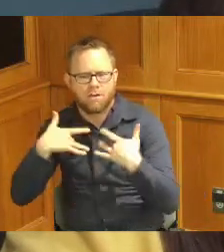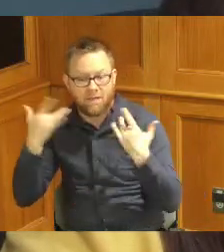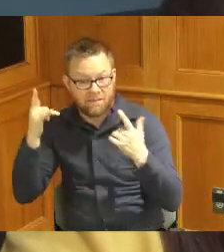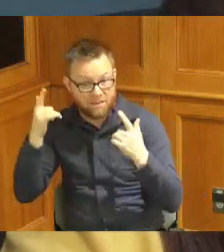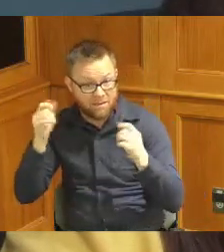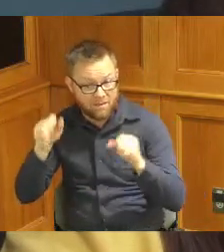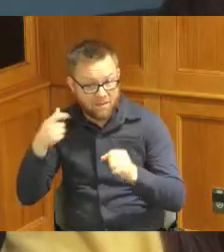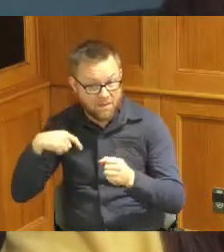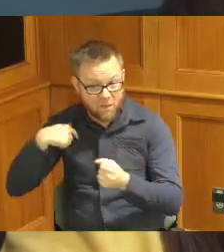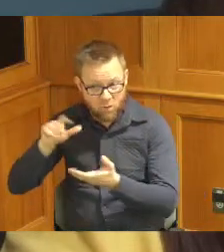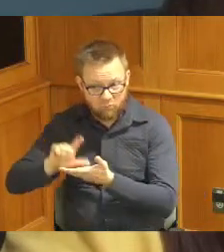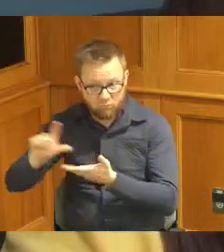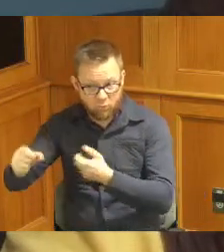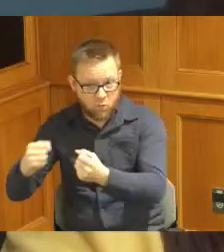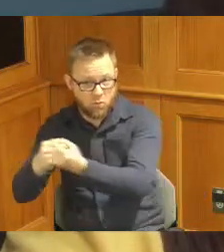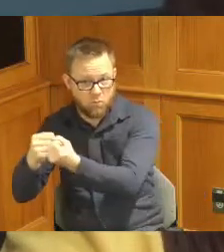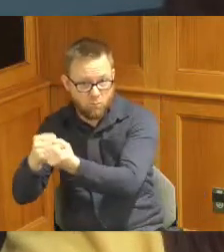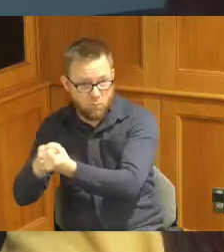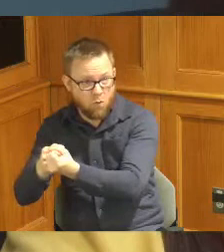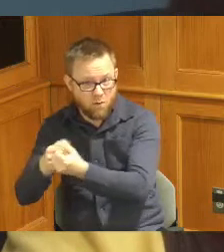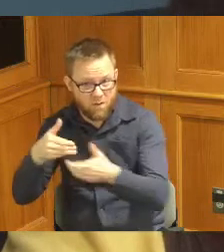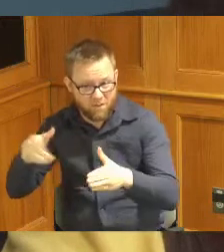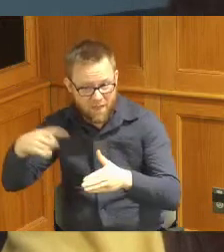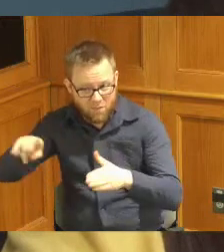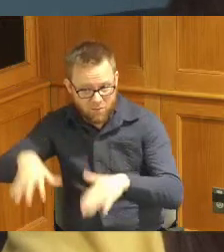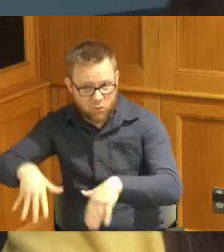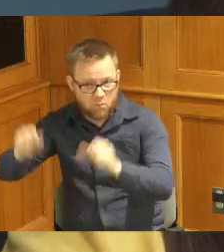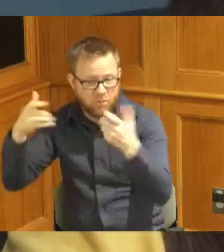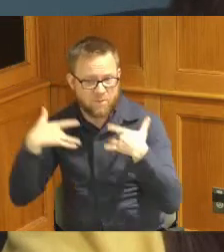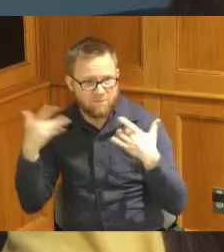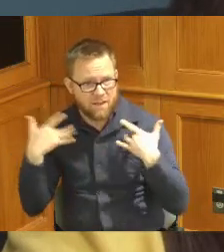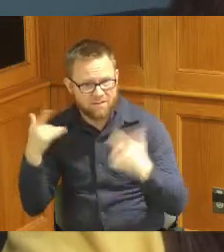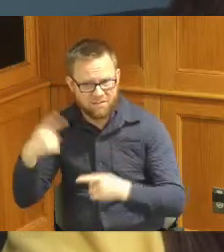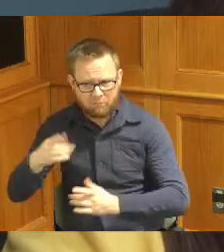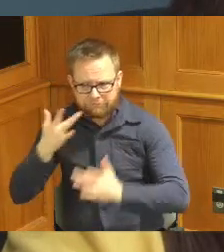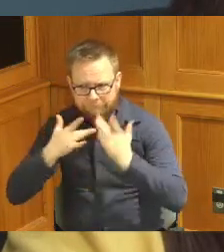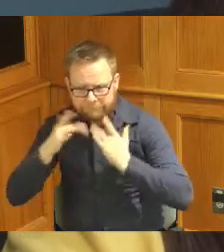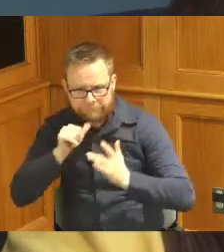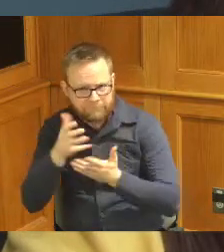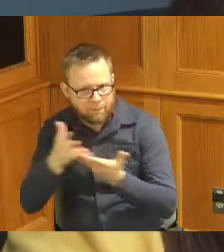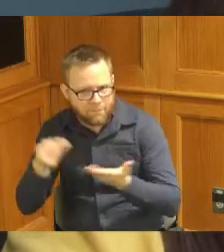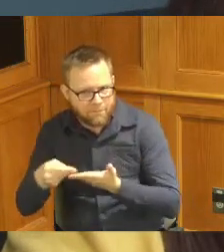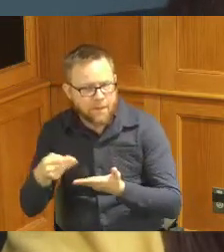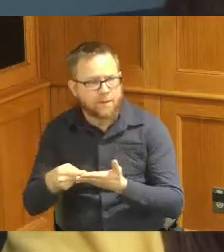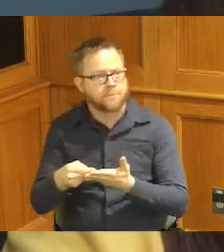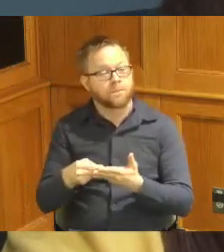undergird them so they can do what they do with little amounts of money so the application went